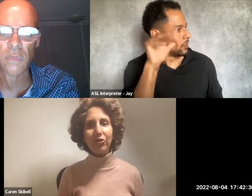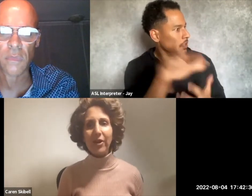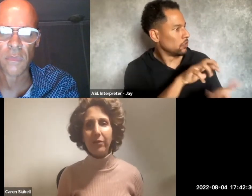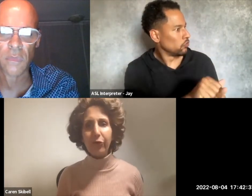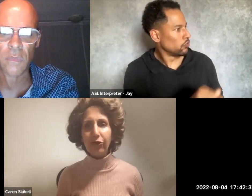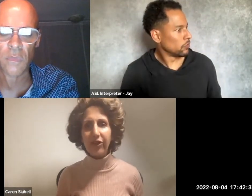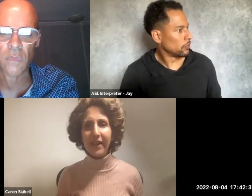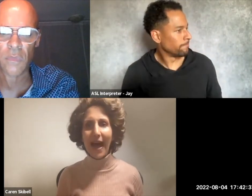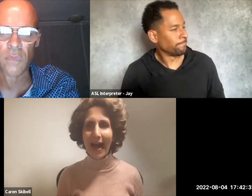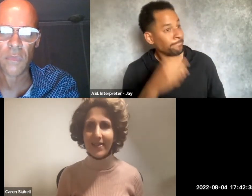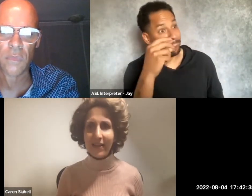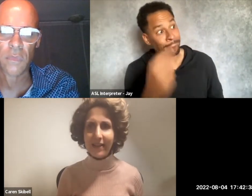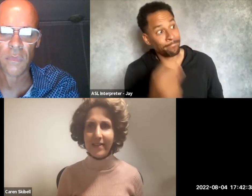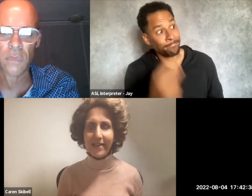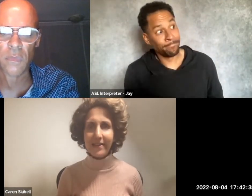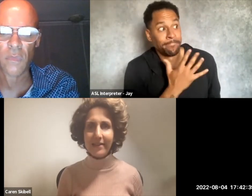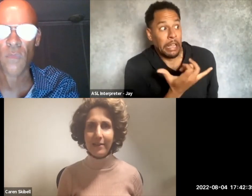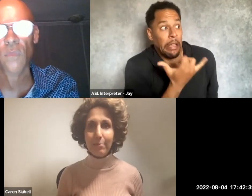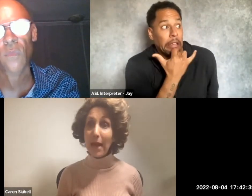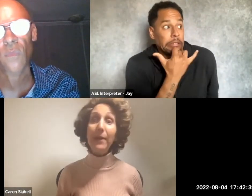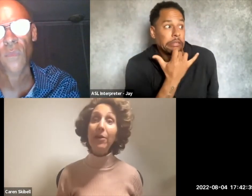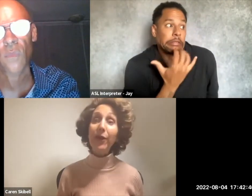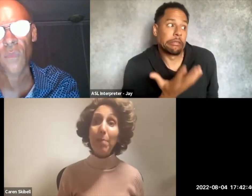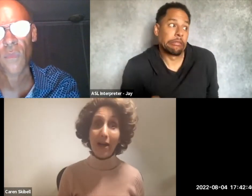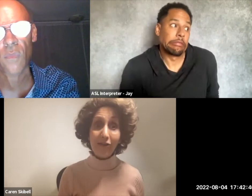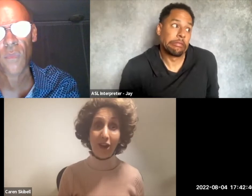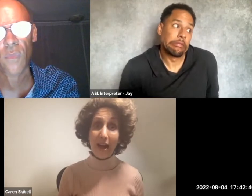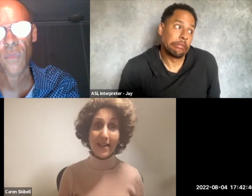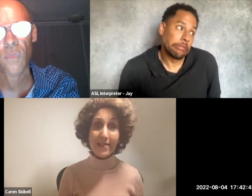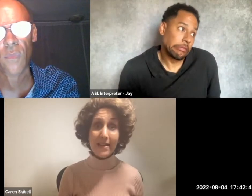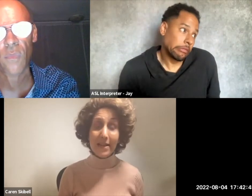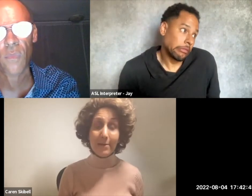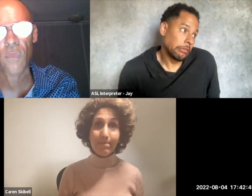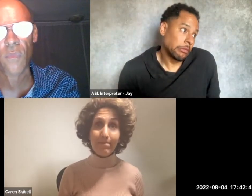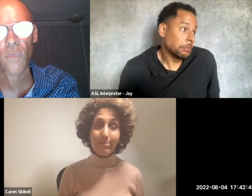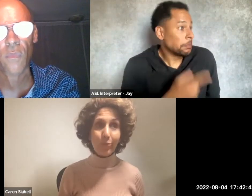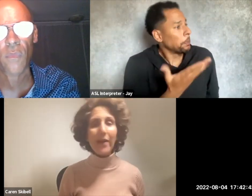Such an unfortunate accident. Maybe even apologize.